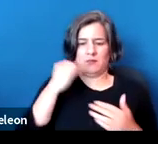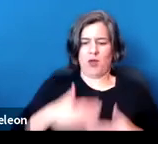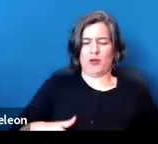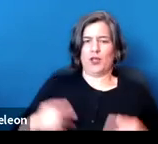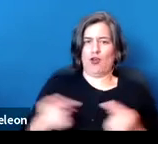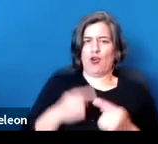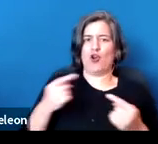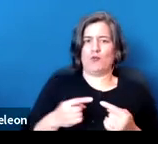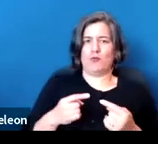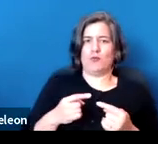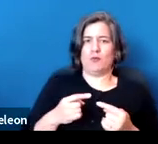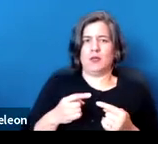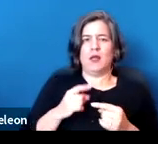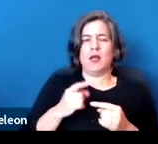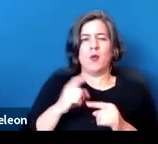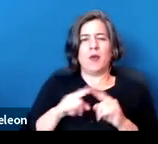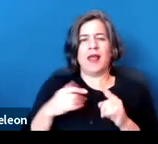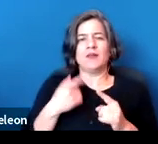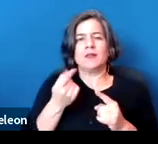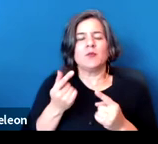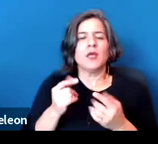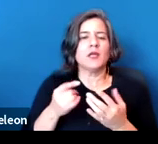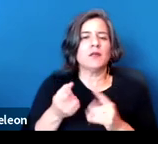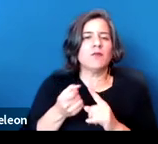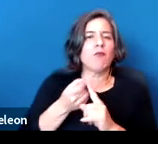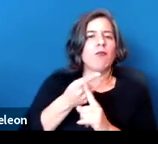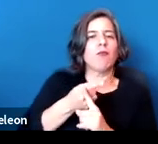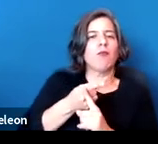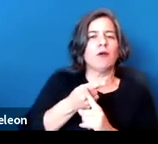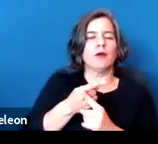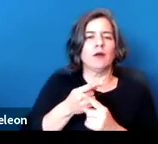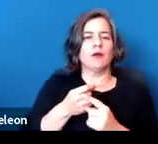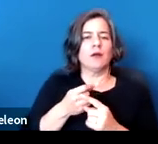There is a nuance about whether the threat